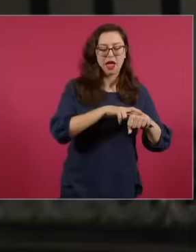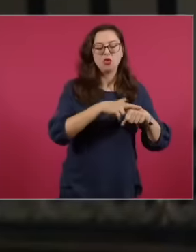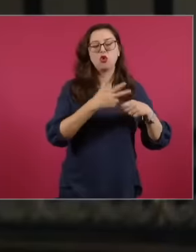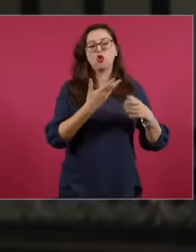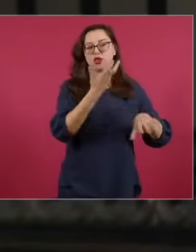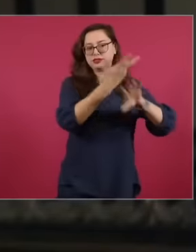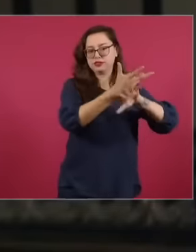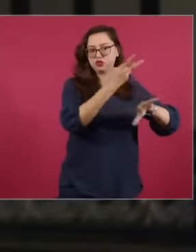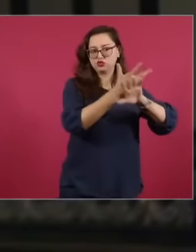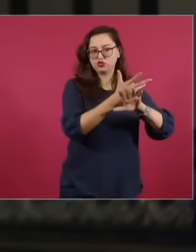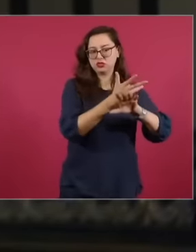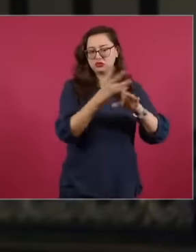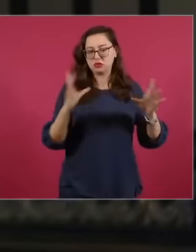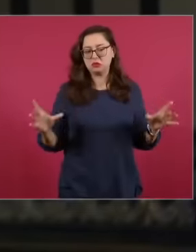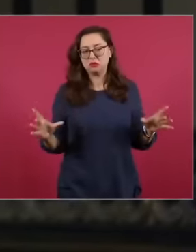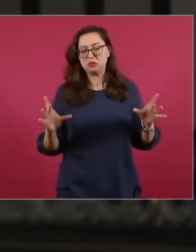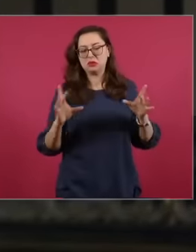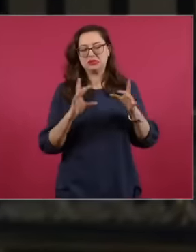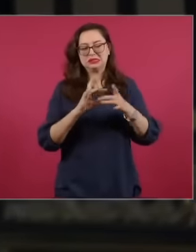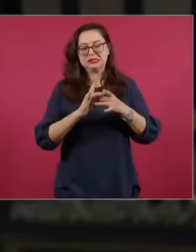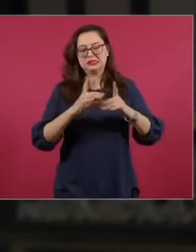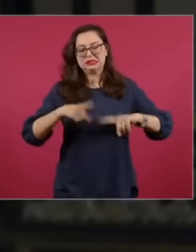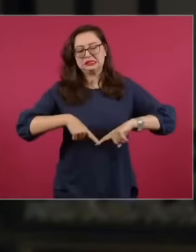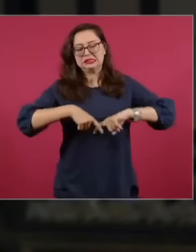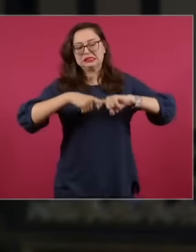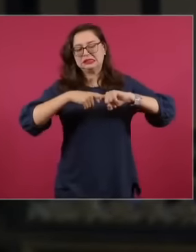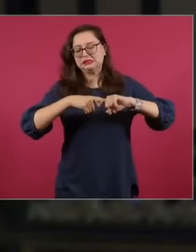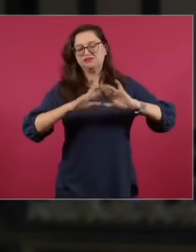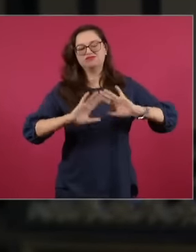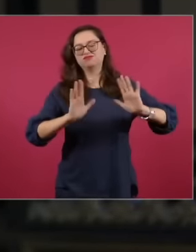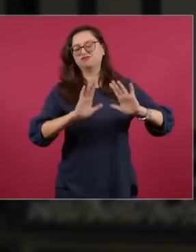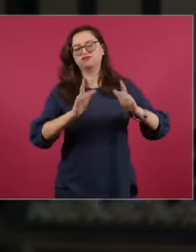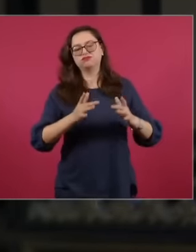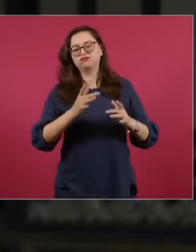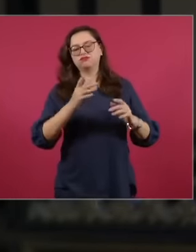that the United States agencies were accustomed in past governments to